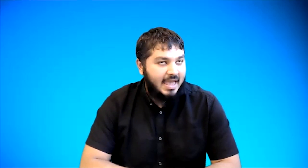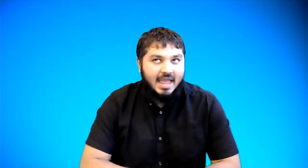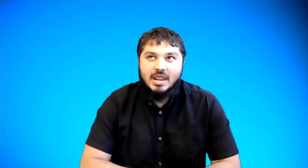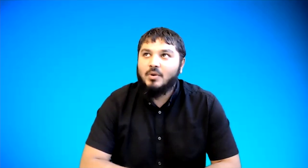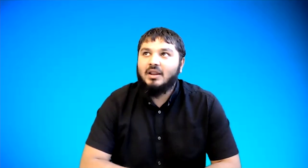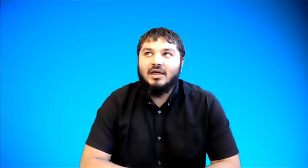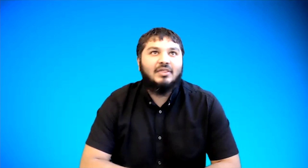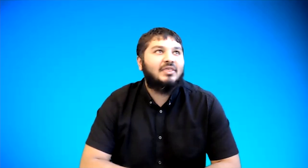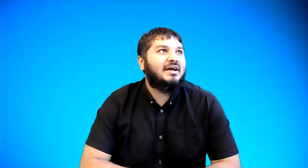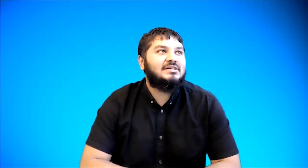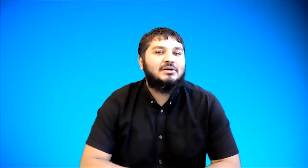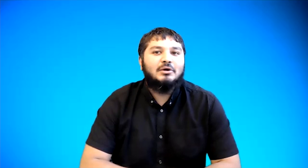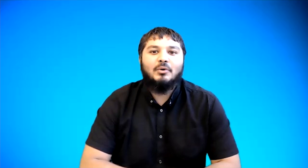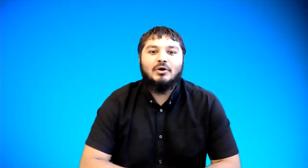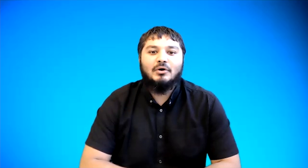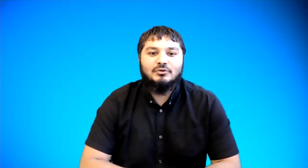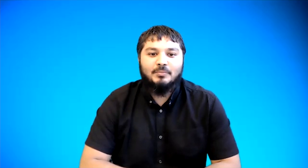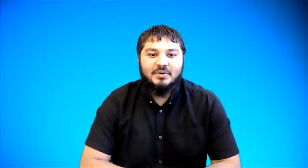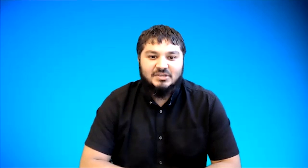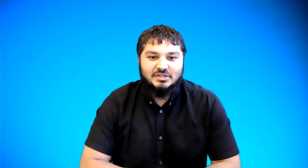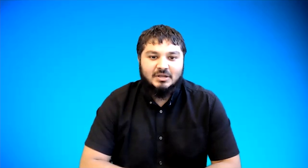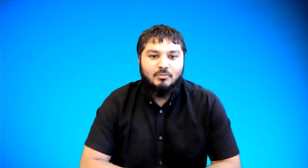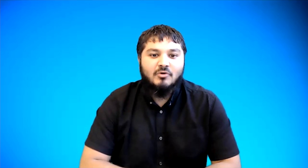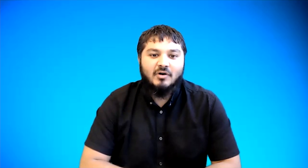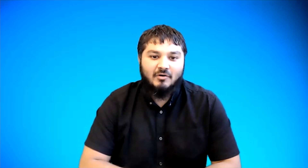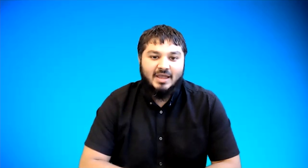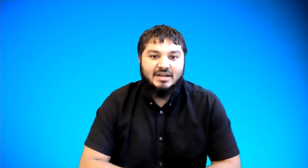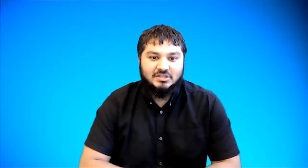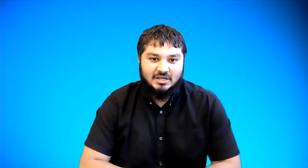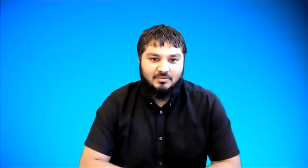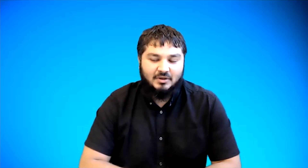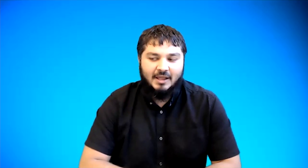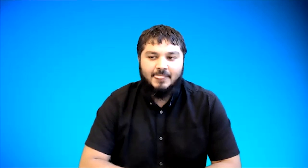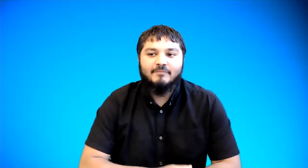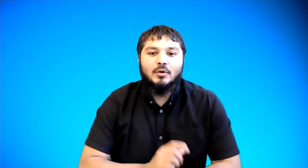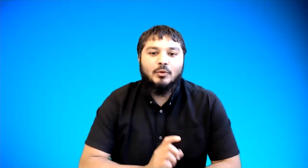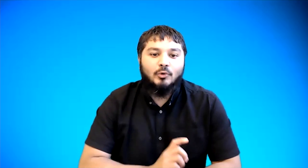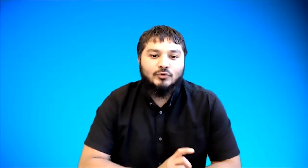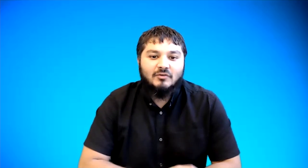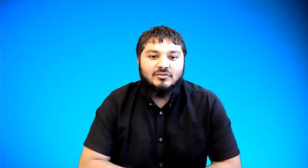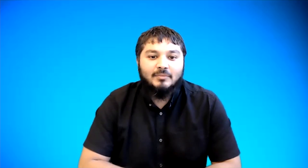anywhere like that we're going to position and move our head shape okay we also have something